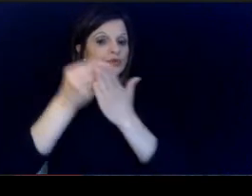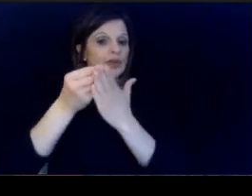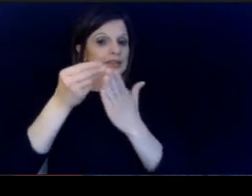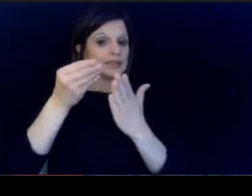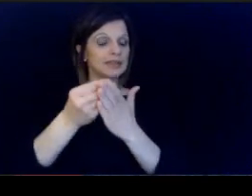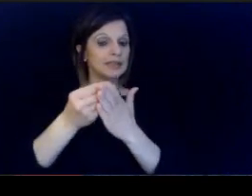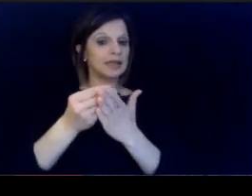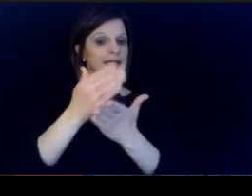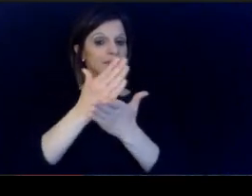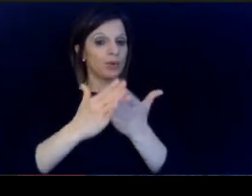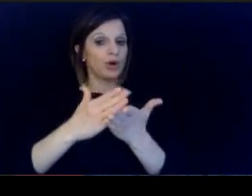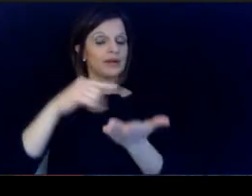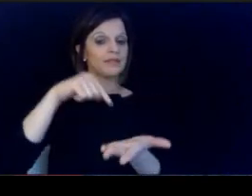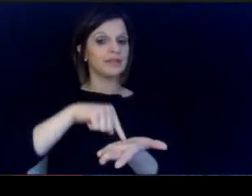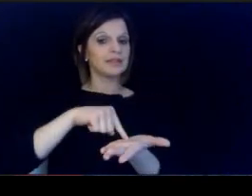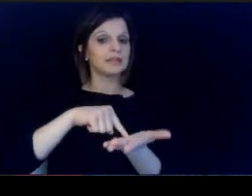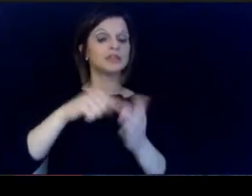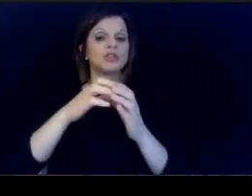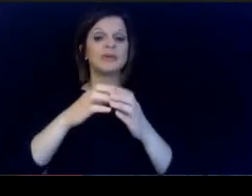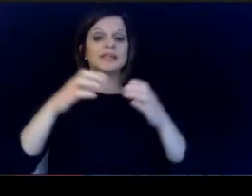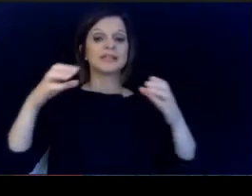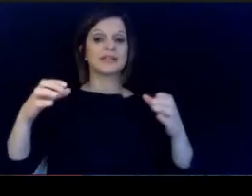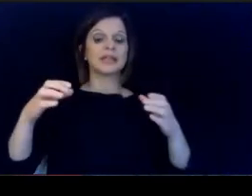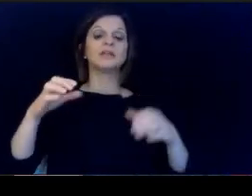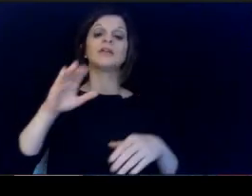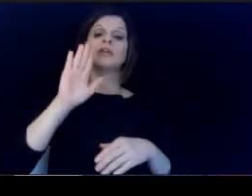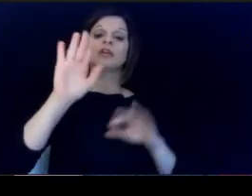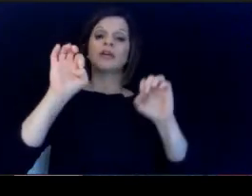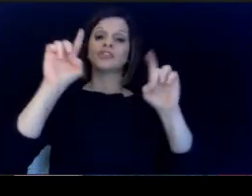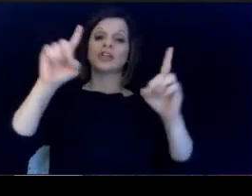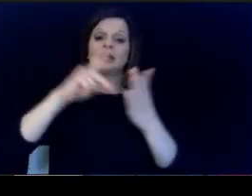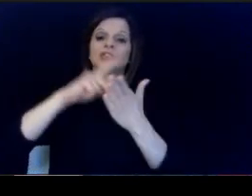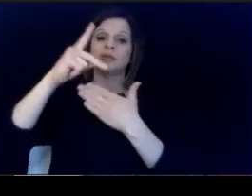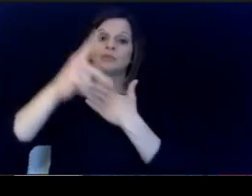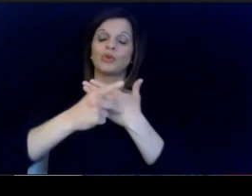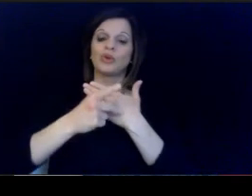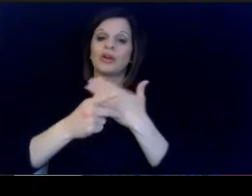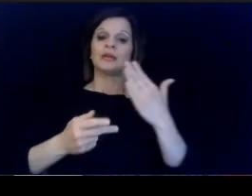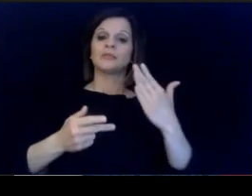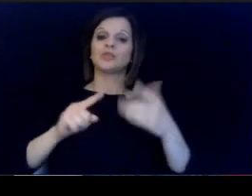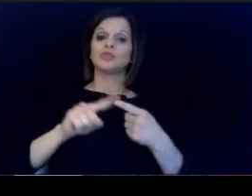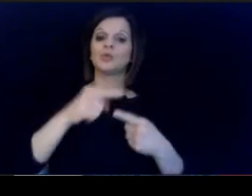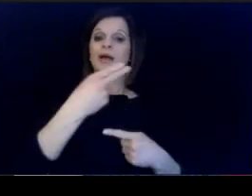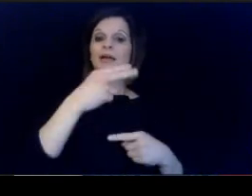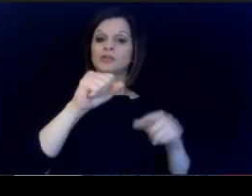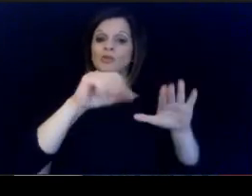as part of this to extend their education programs? through high school classes on campus?